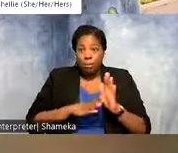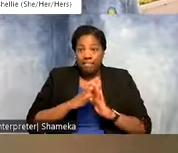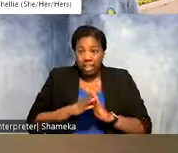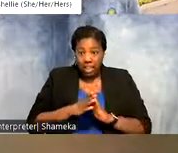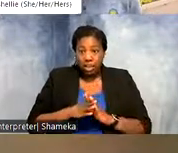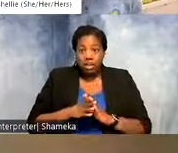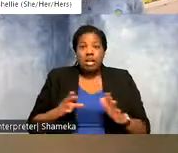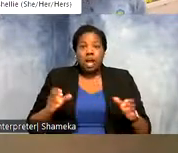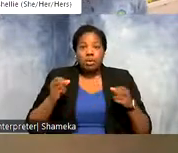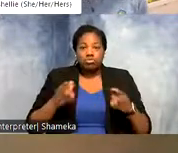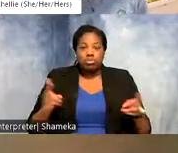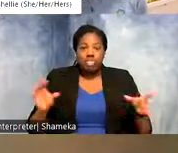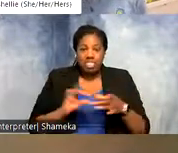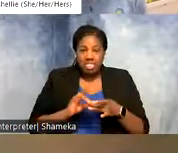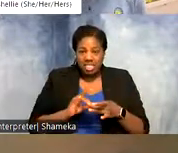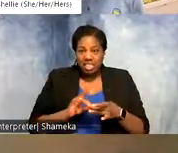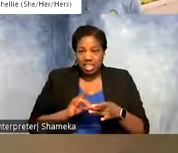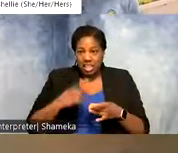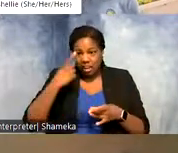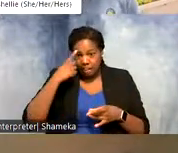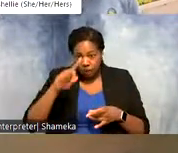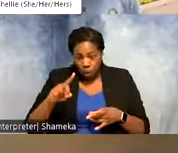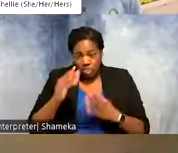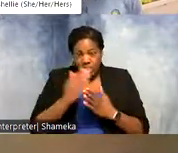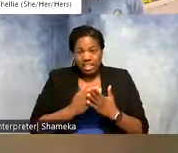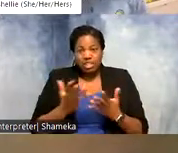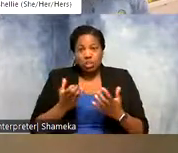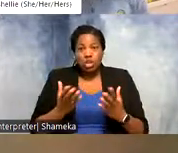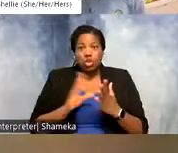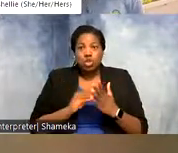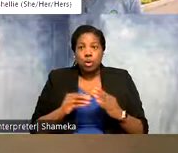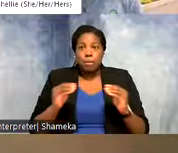UnZOOSual Careers archive playlist if you want to learn a little bit more about coding for the zoo.